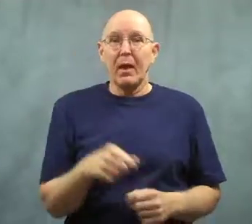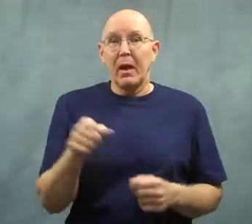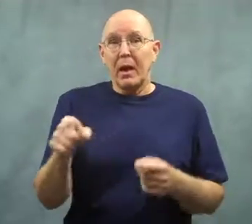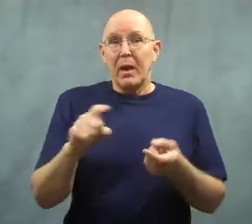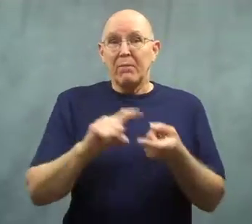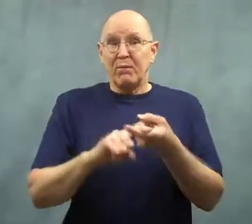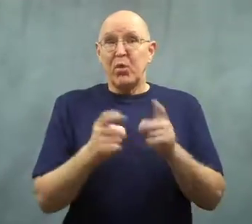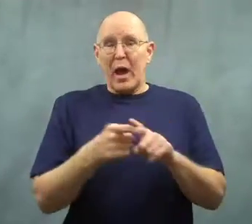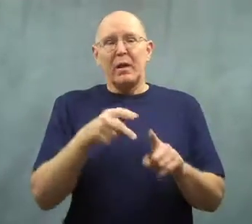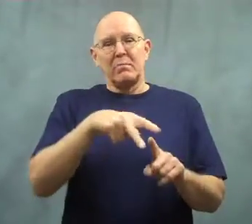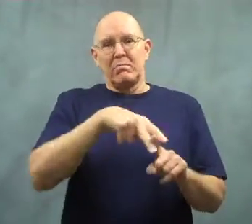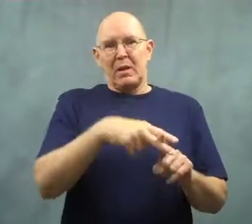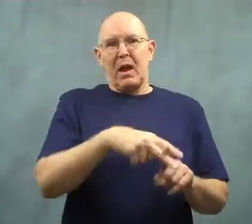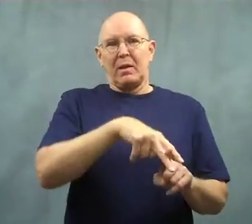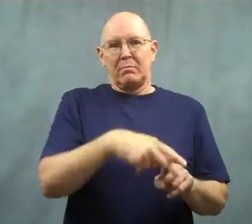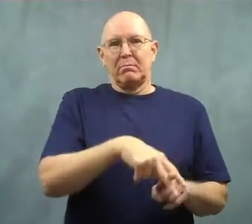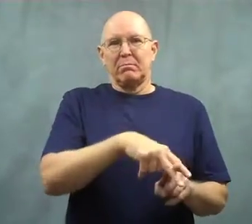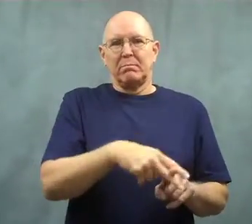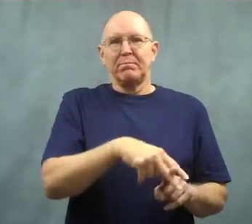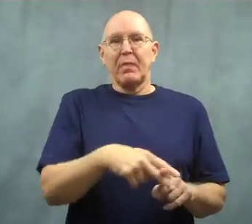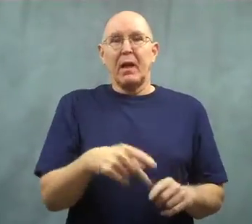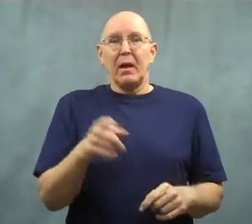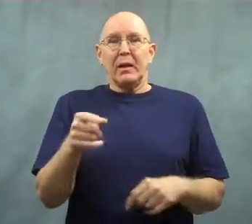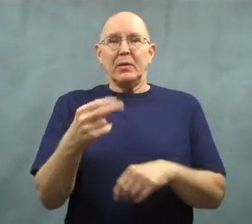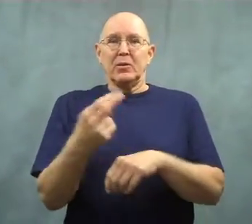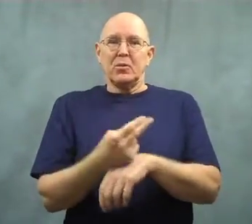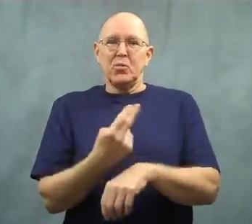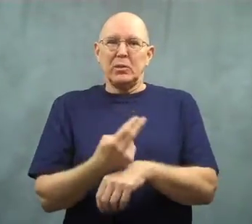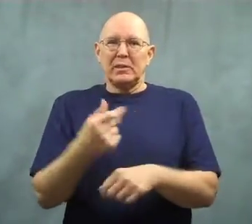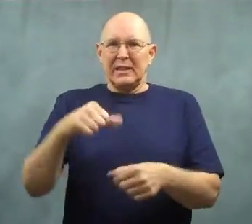The friend was a mechanic, and used gas to clean grease off his hands.